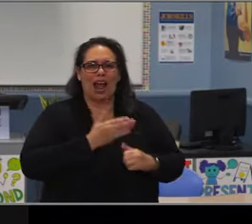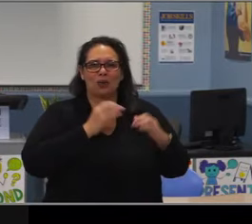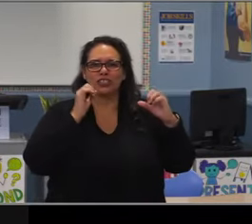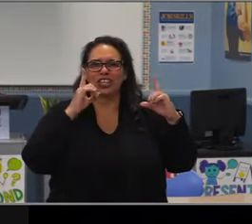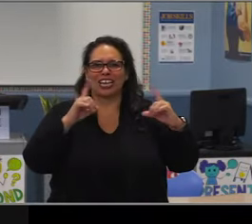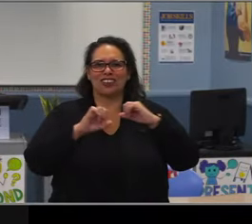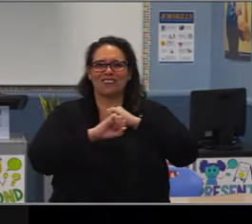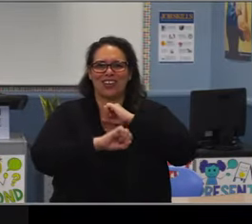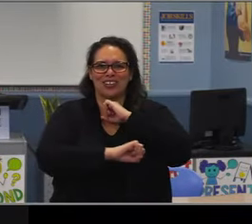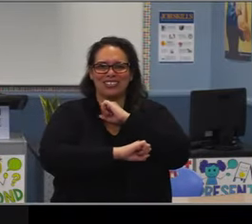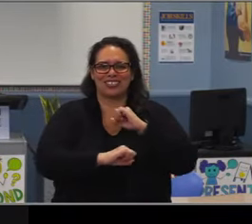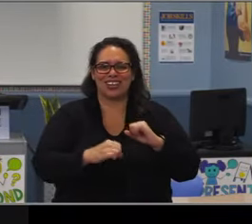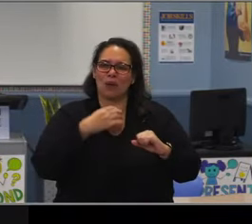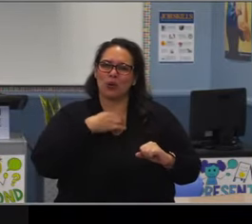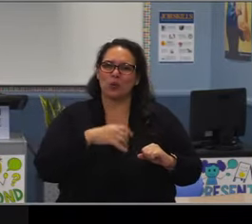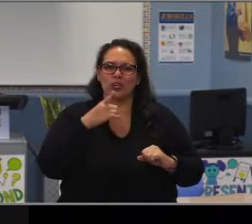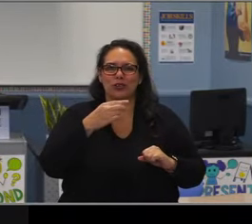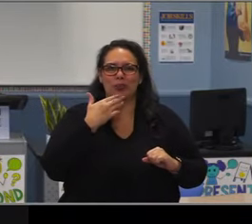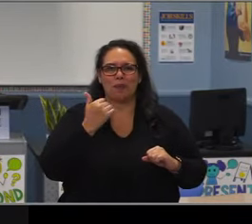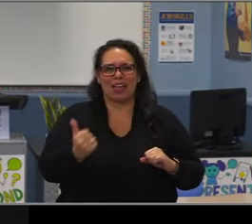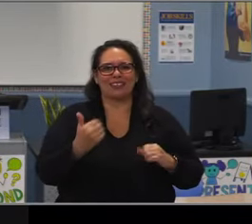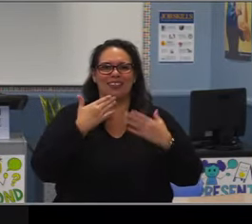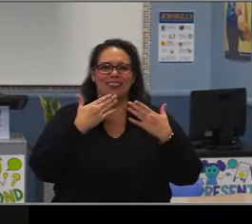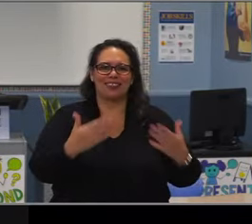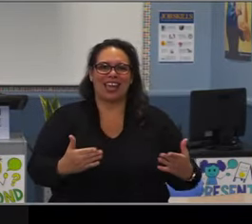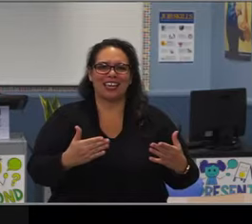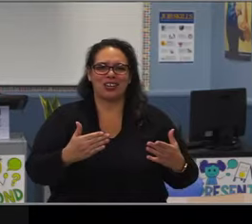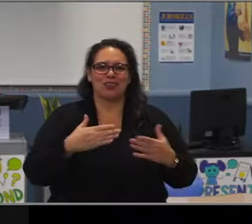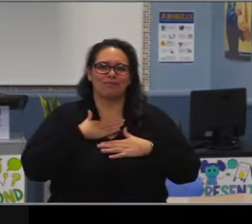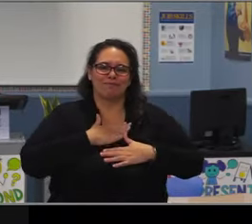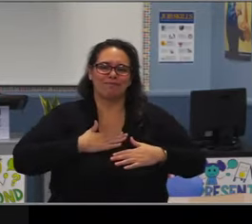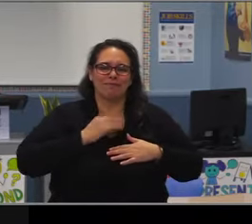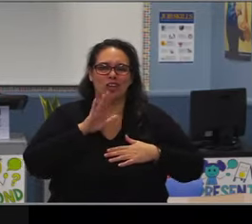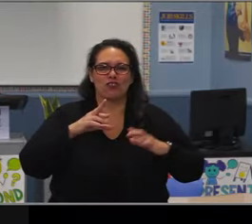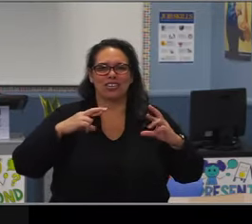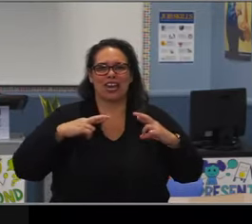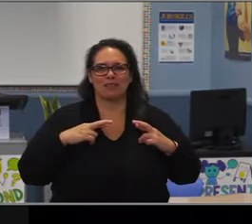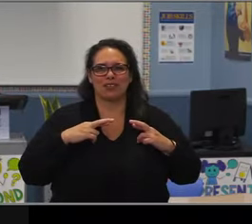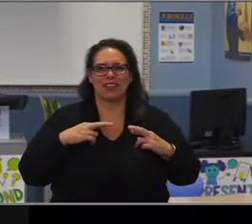when you were a principal and I was an aspiring teacher. Your passion for education was evident